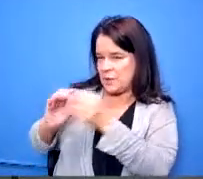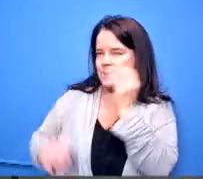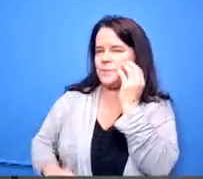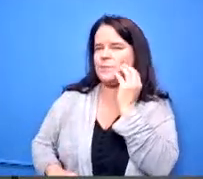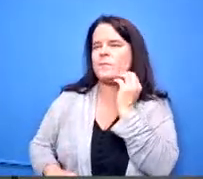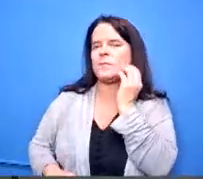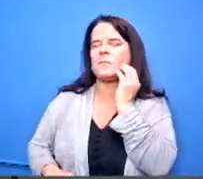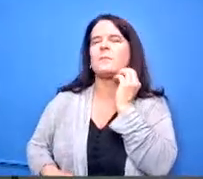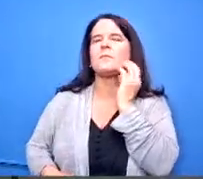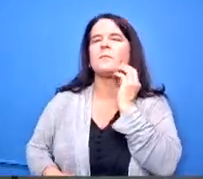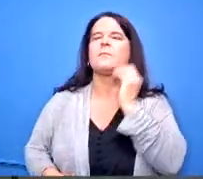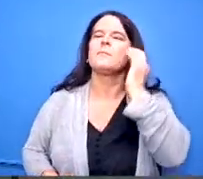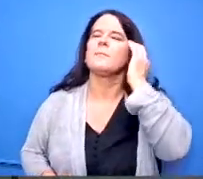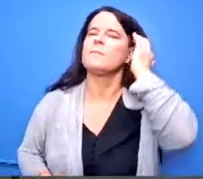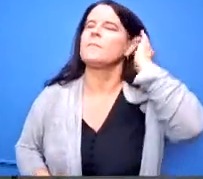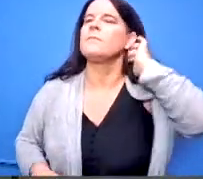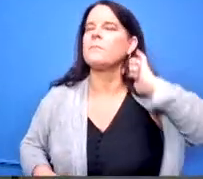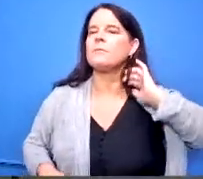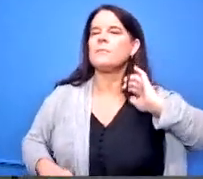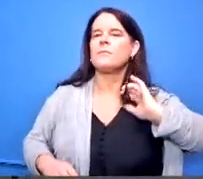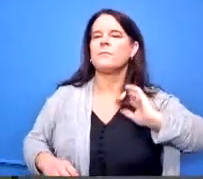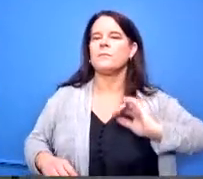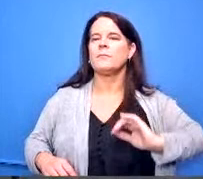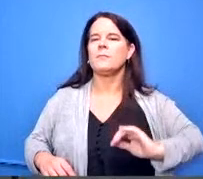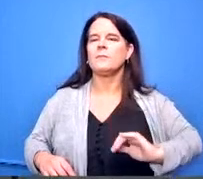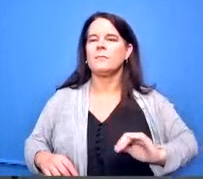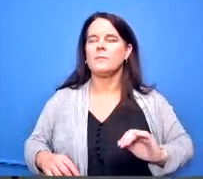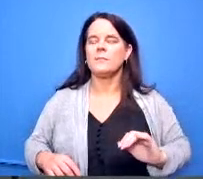the company we work with is called first planning solution